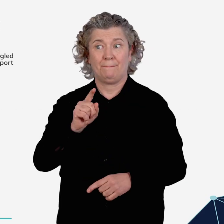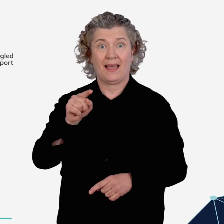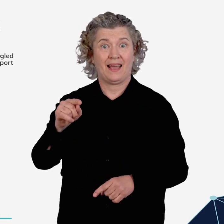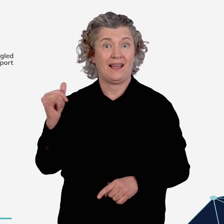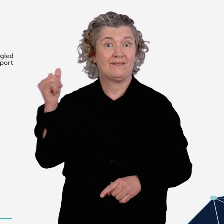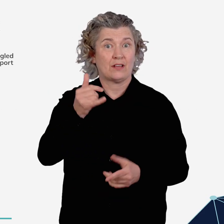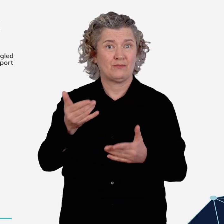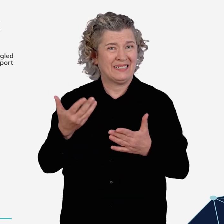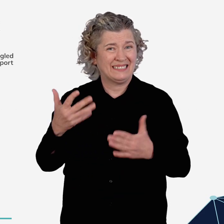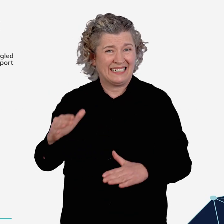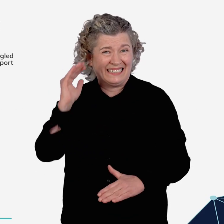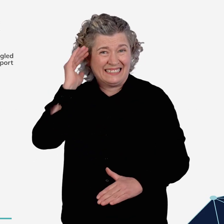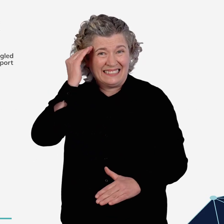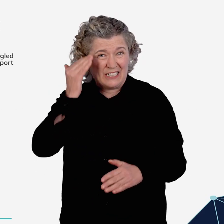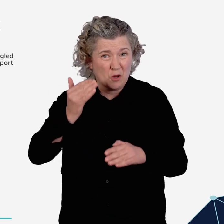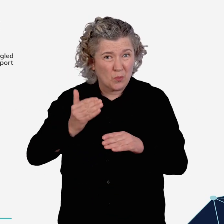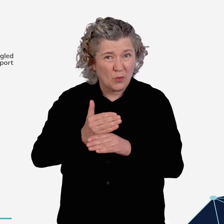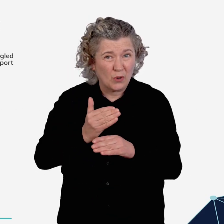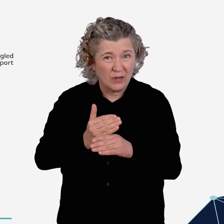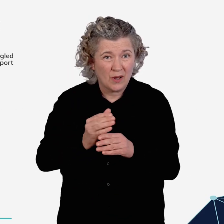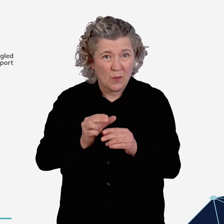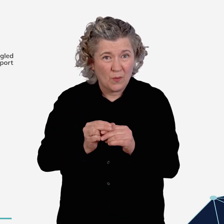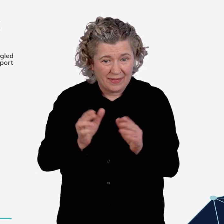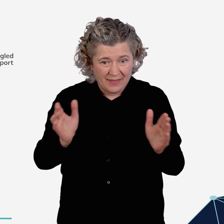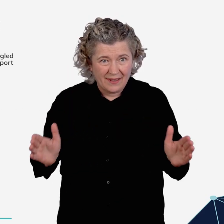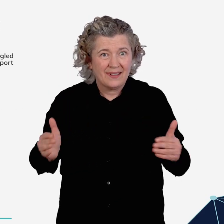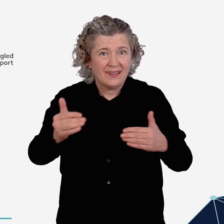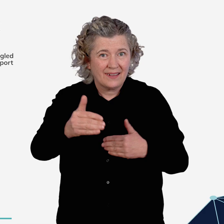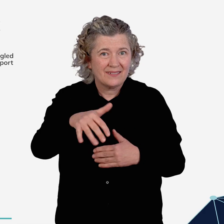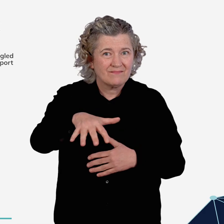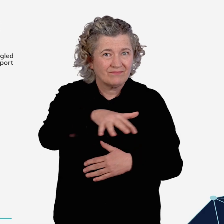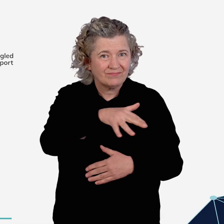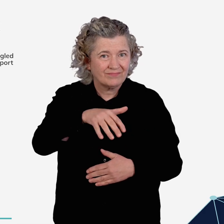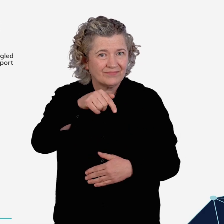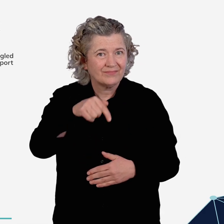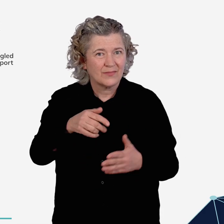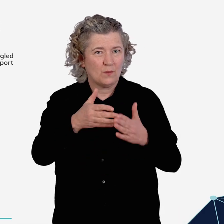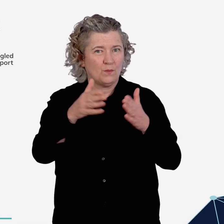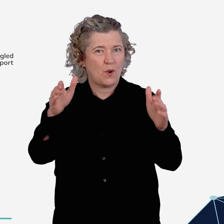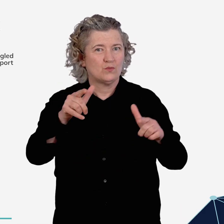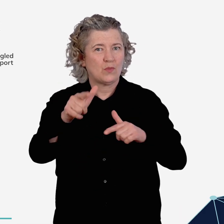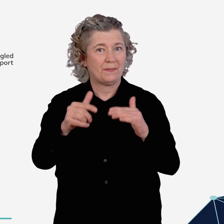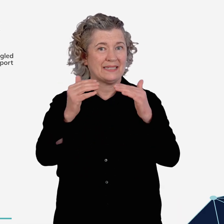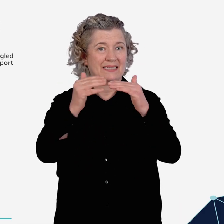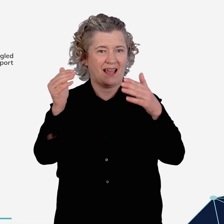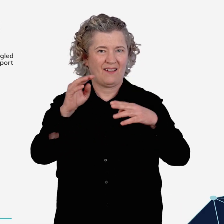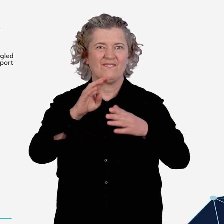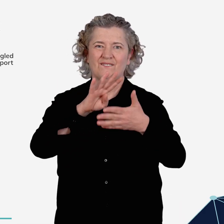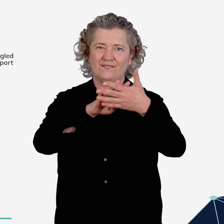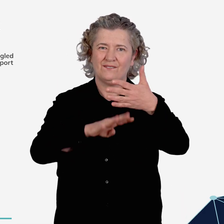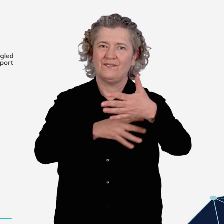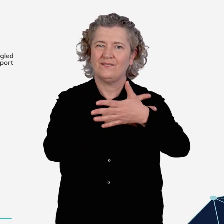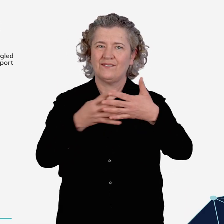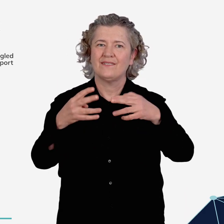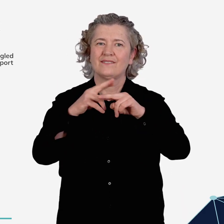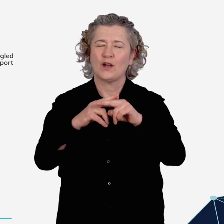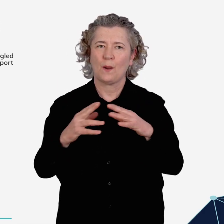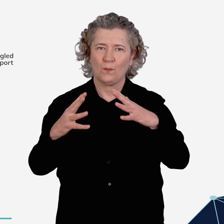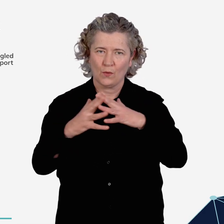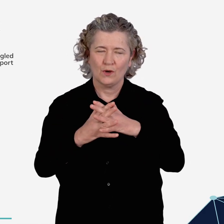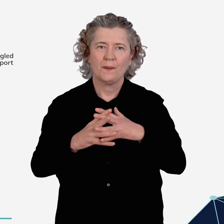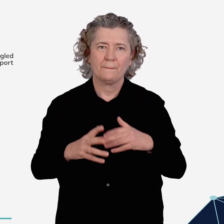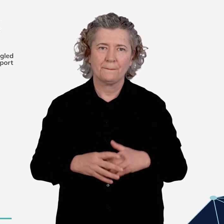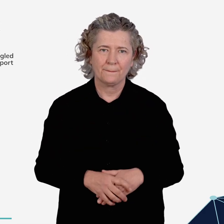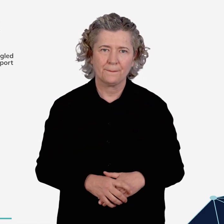But the aviation sector has struggled to work within the broader transport standard framework